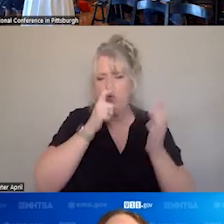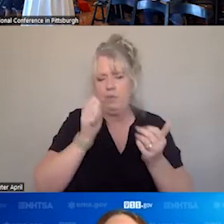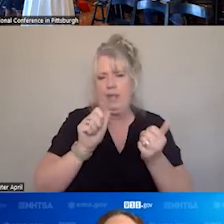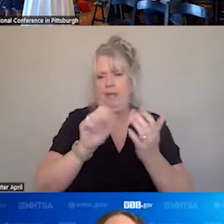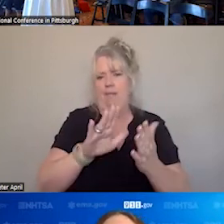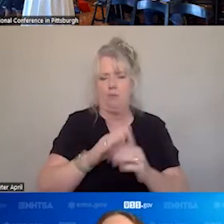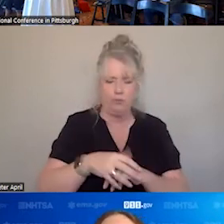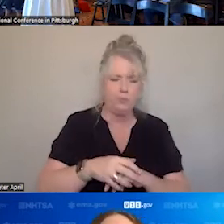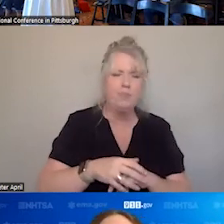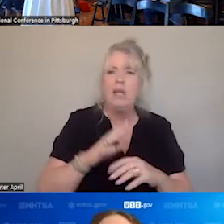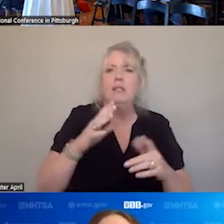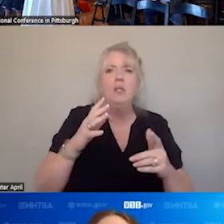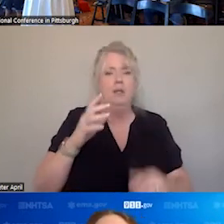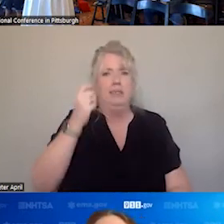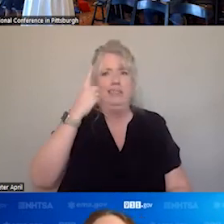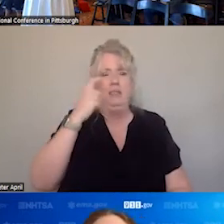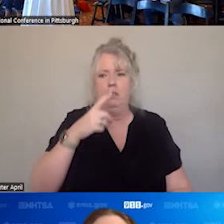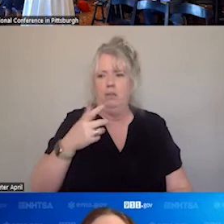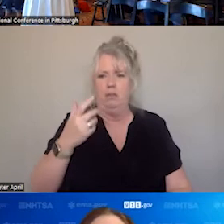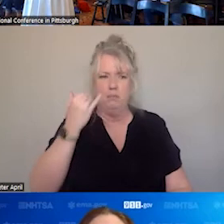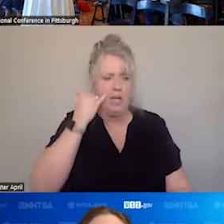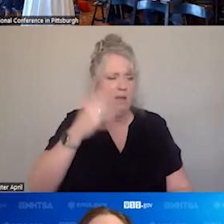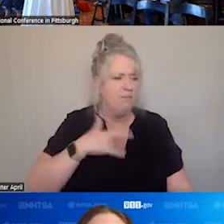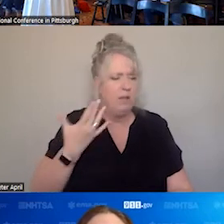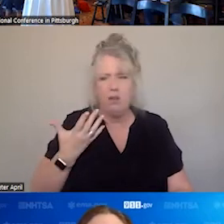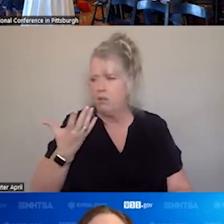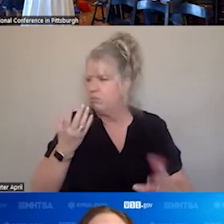BECAUSE THERE IS NOTHING WORSE THAN FEELING HELPLESS, NOT HAVING THE TOOLS,